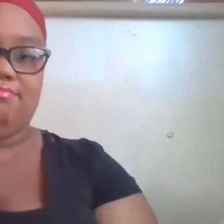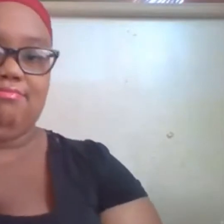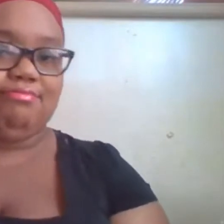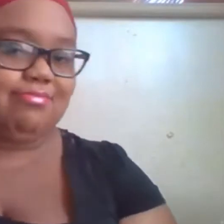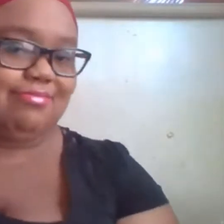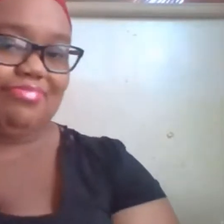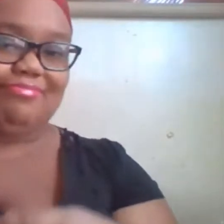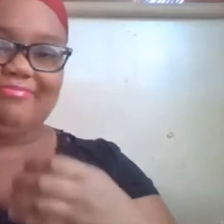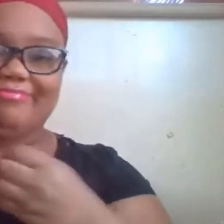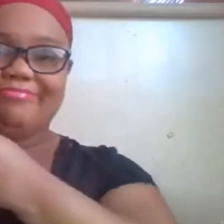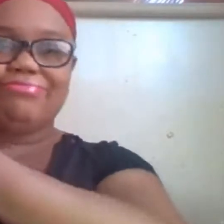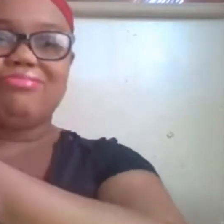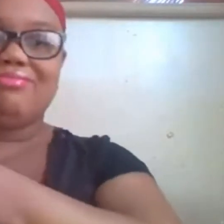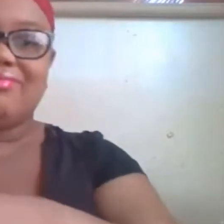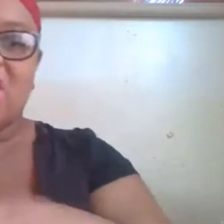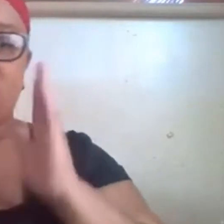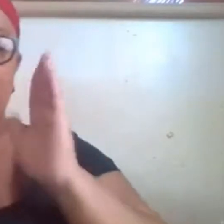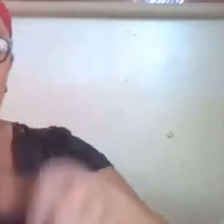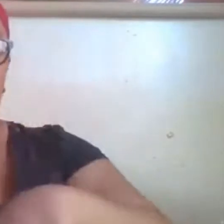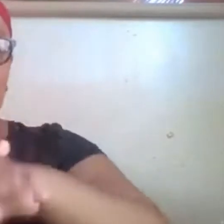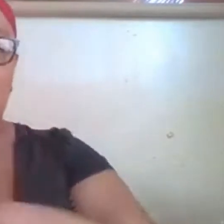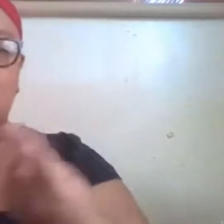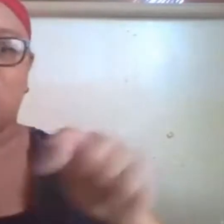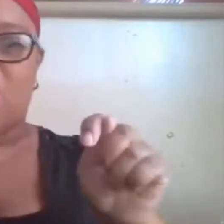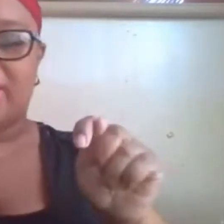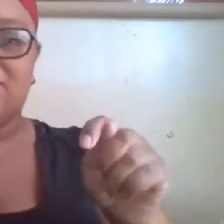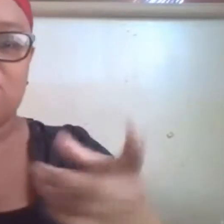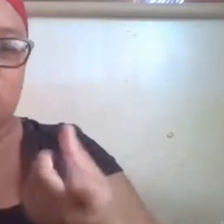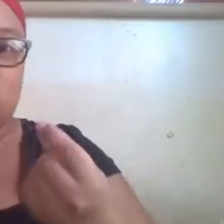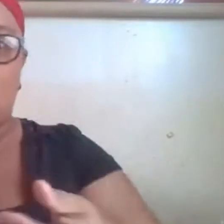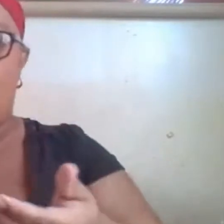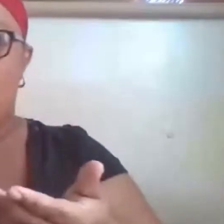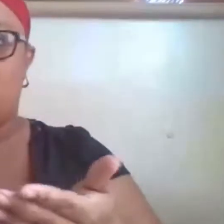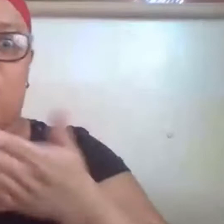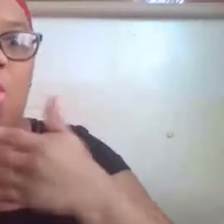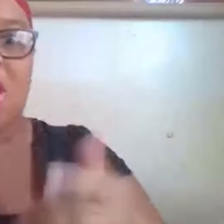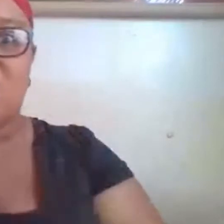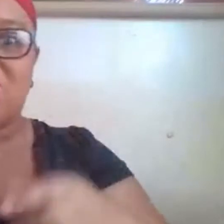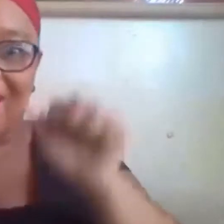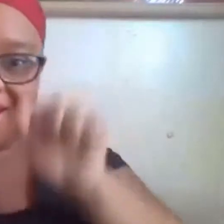or whatever it might be but they should always keep their dreams in mind and they should focus on